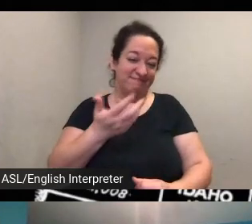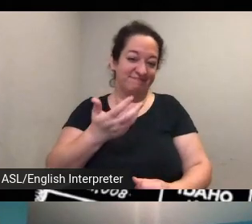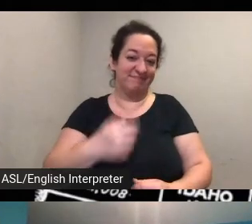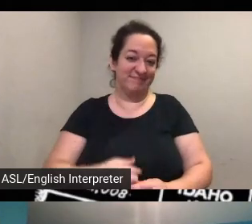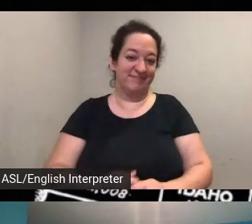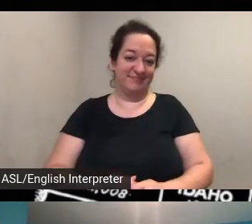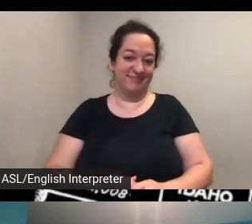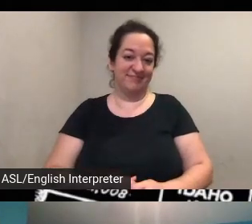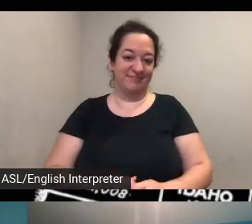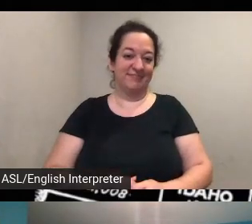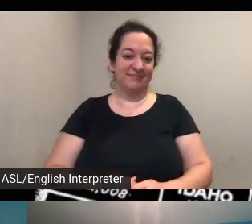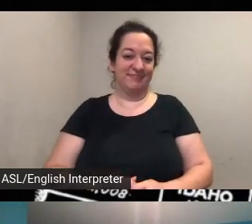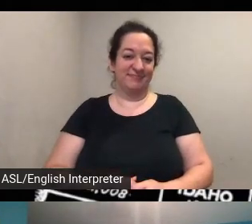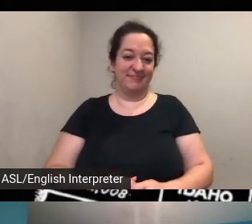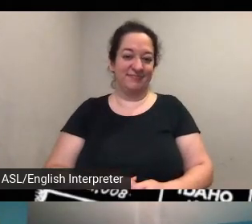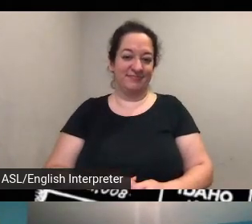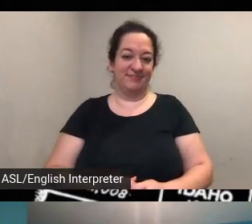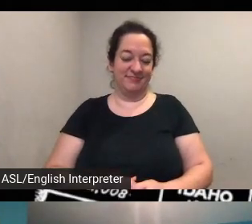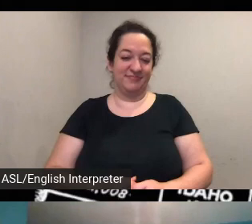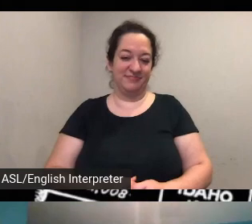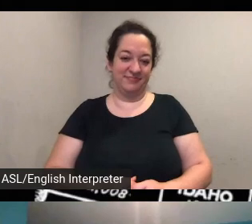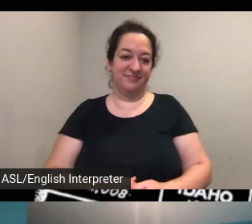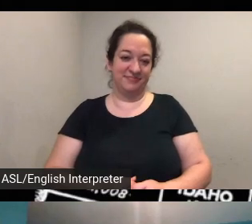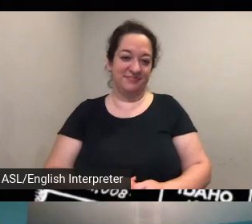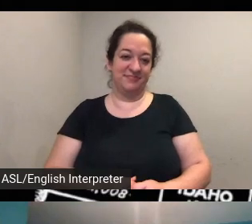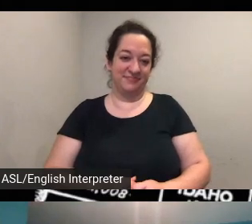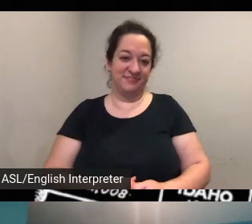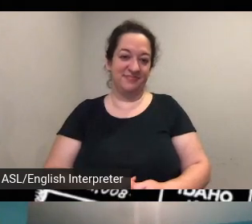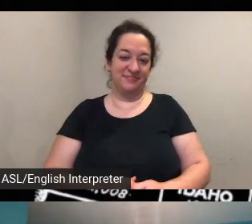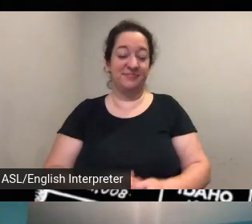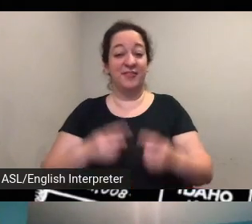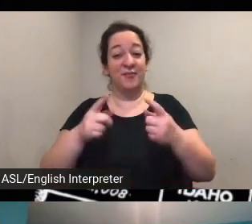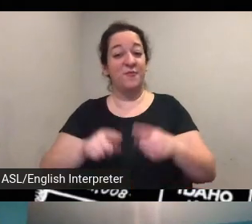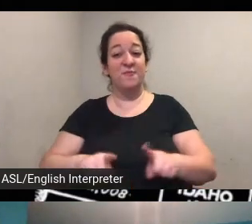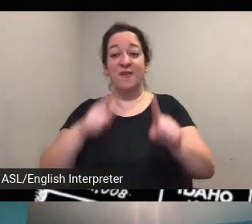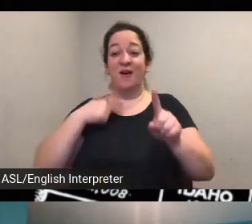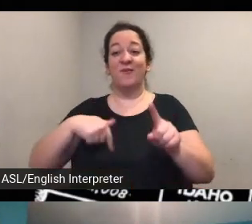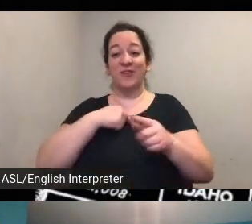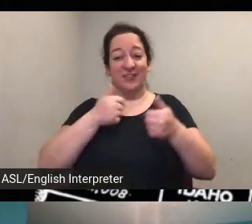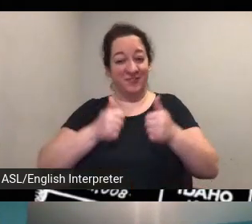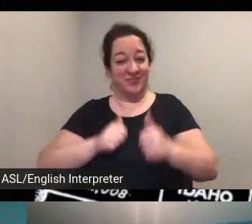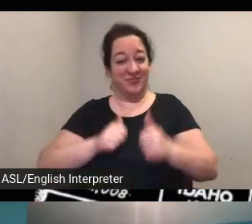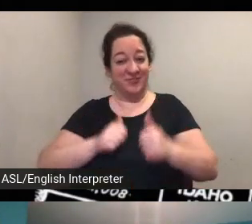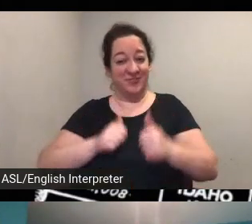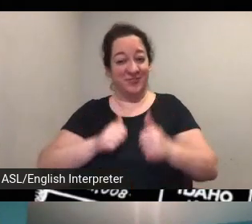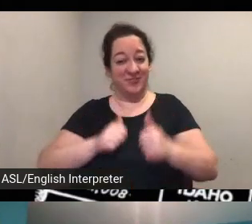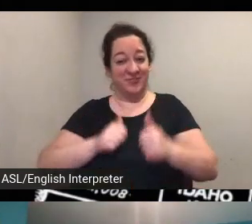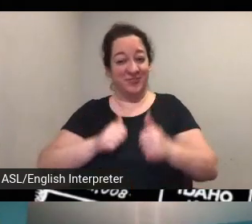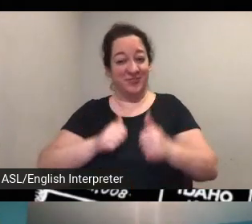while we've tried to include uh illustrative correspondence when